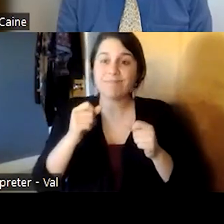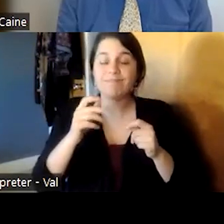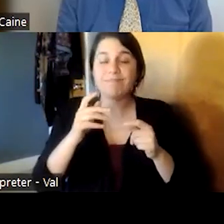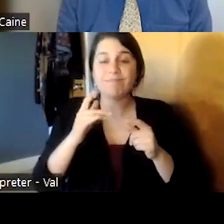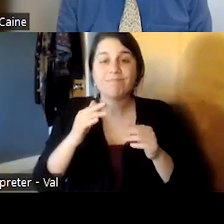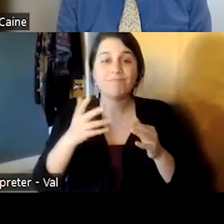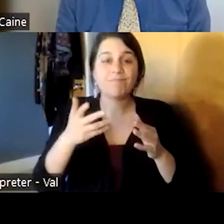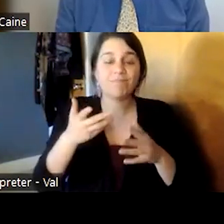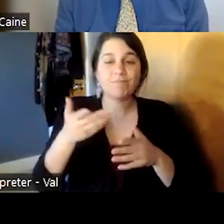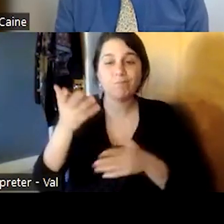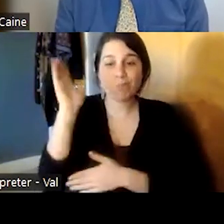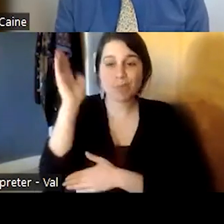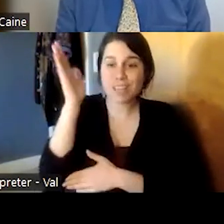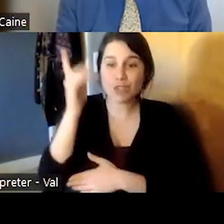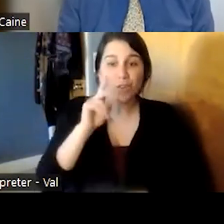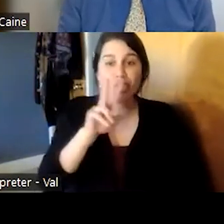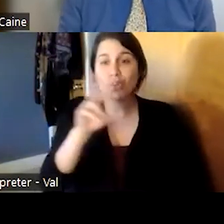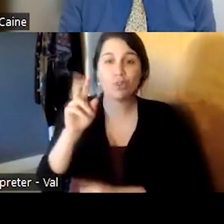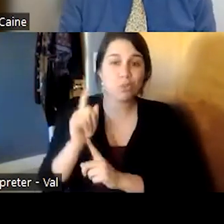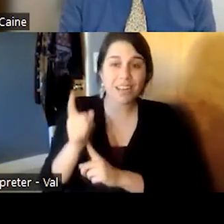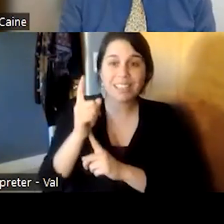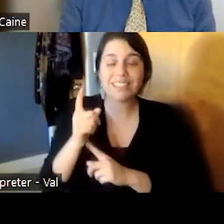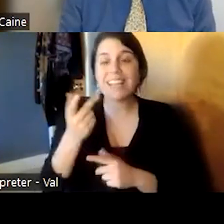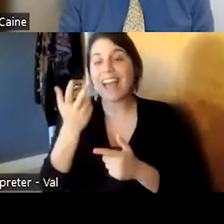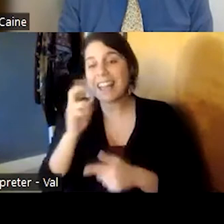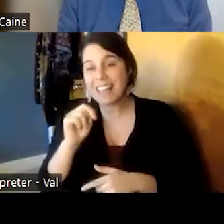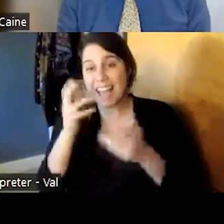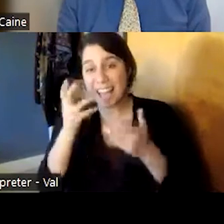um for 32 minutes and then after that we're going to come back to the thematic questions